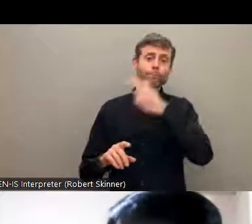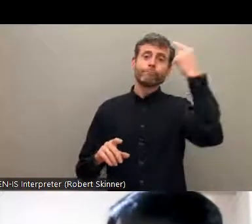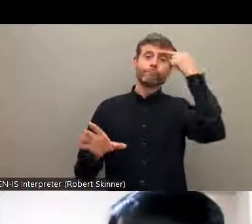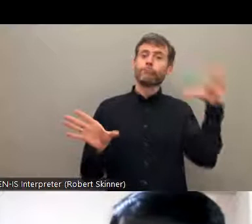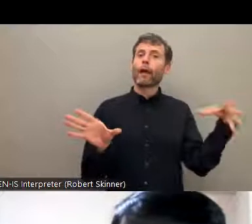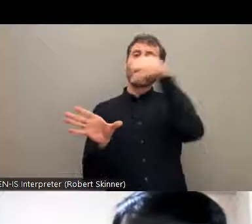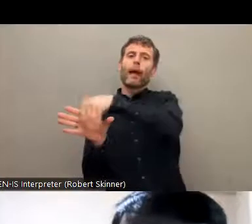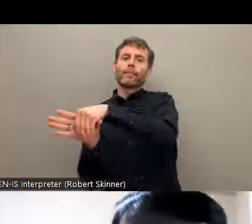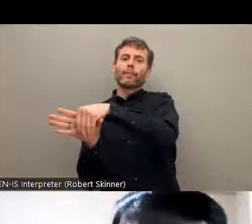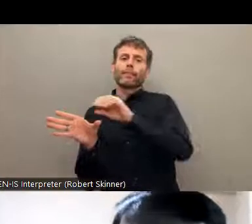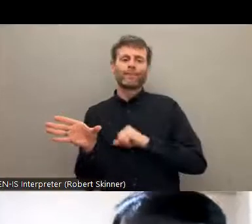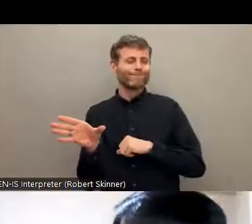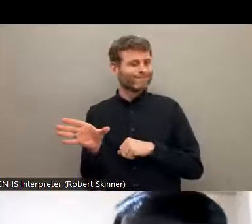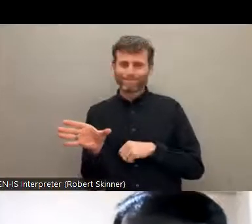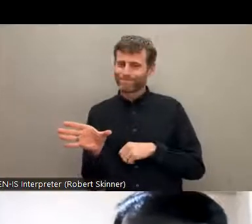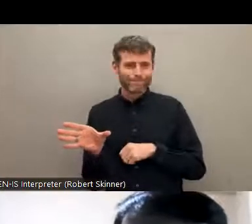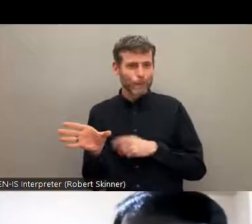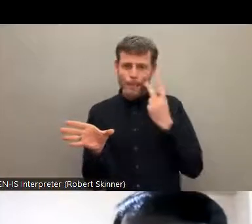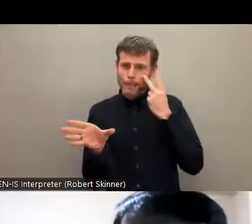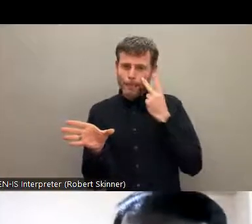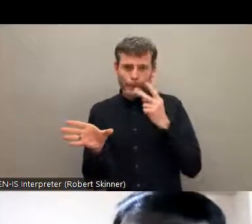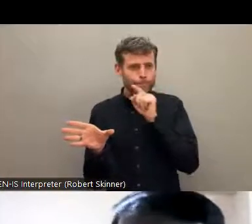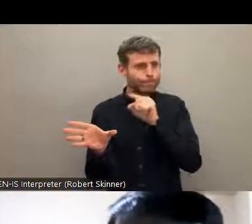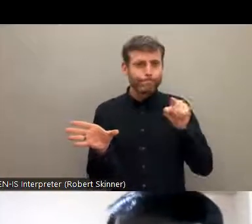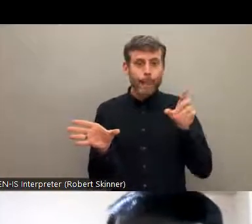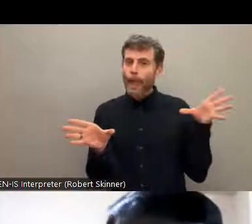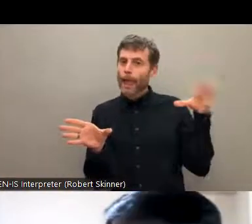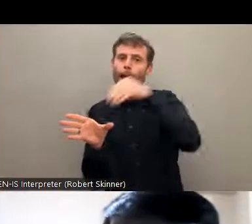not true. And all the time the blanket